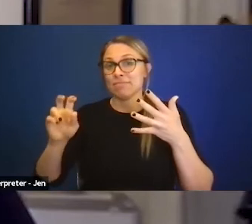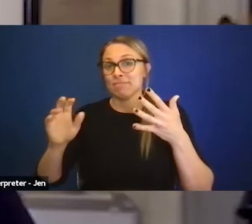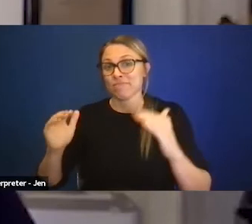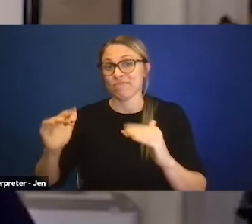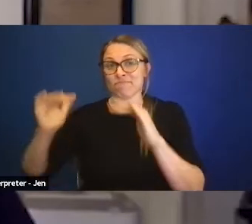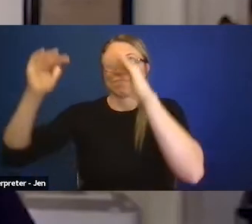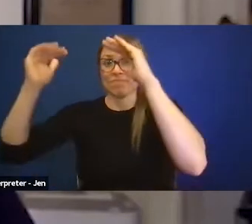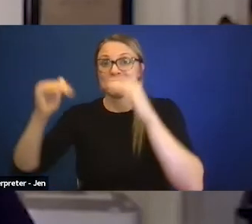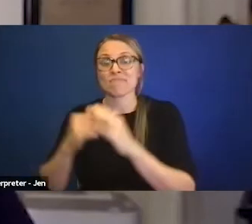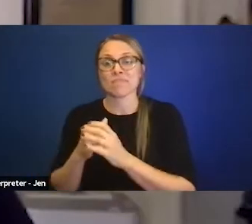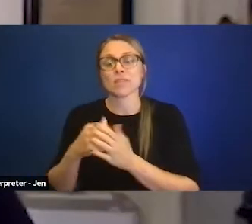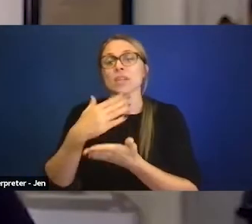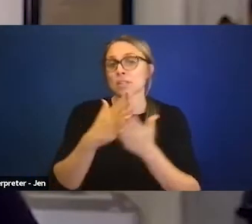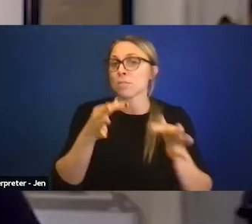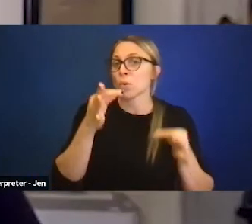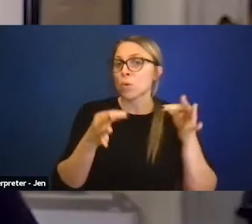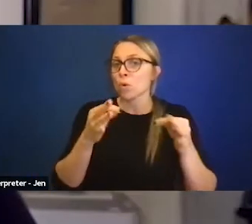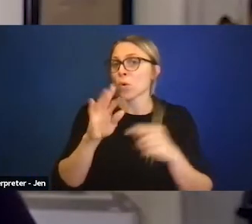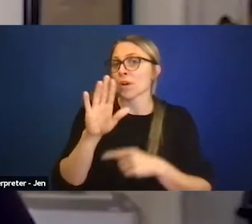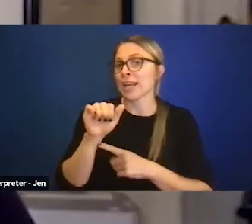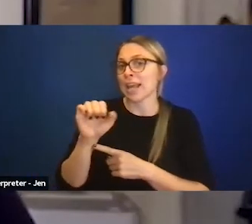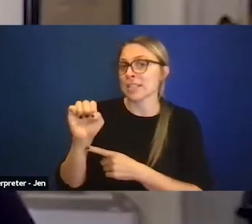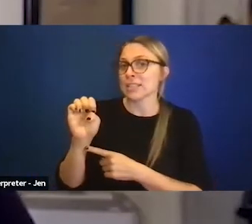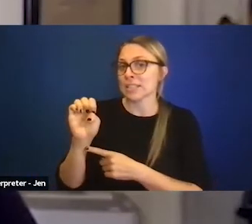some of which we've been able to get pulled back